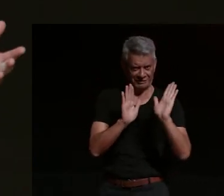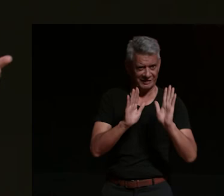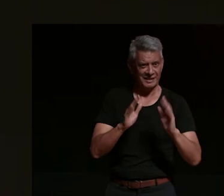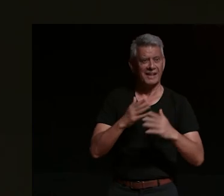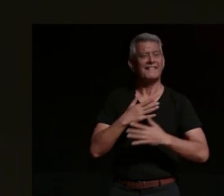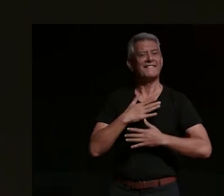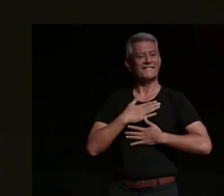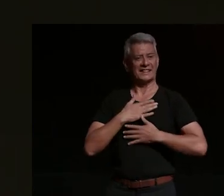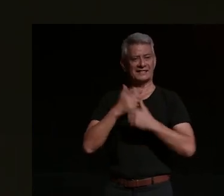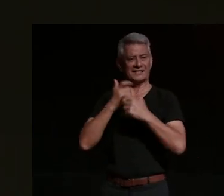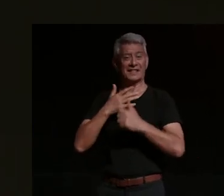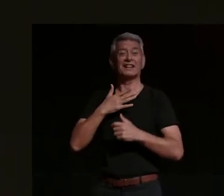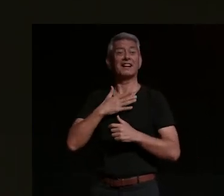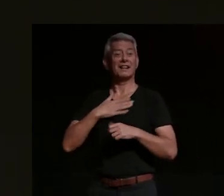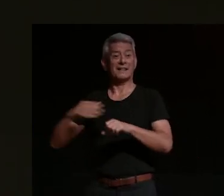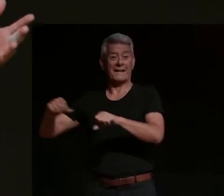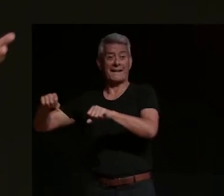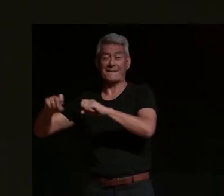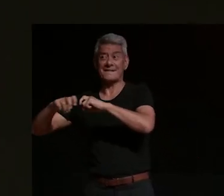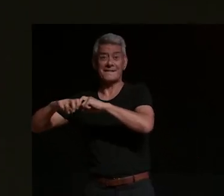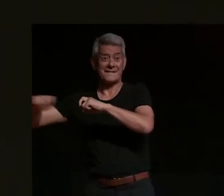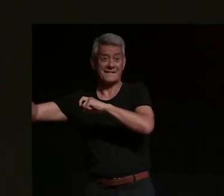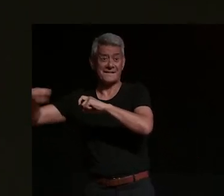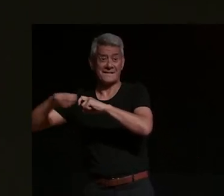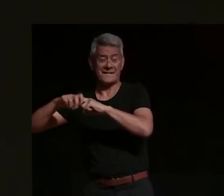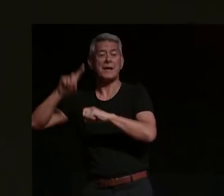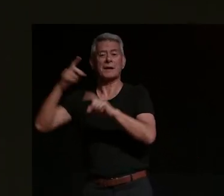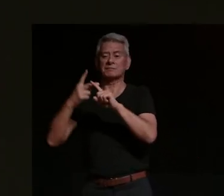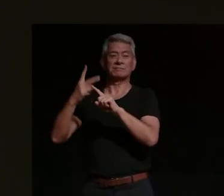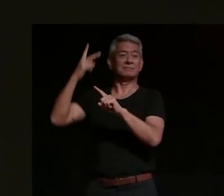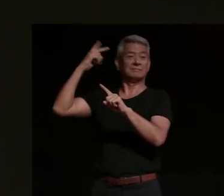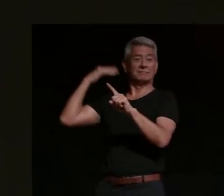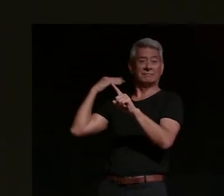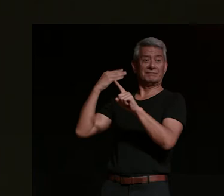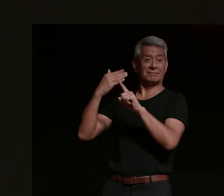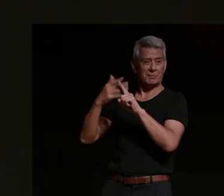them but when i look back across my life they've taught me a lot of critical lessons and they're